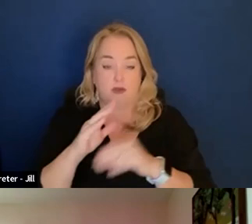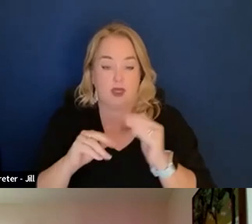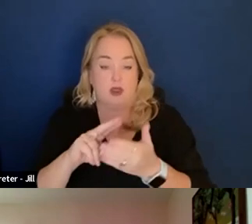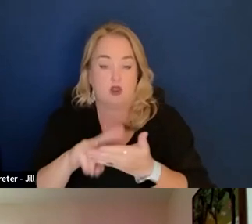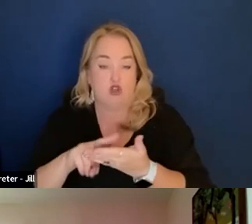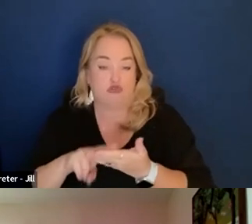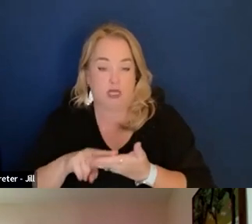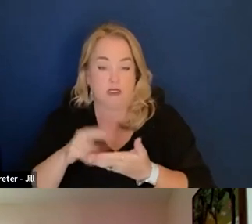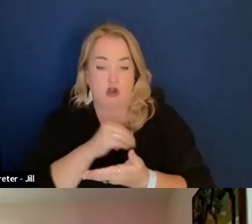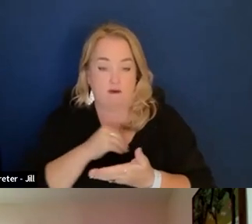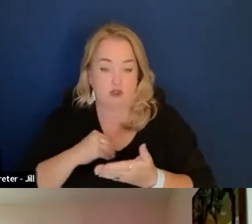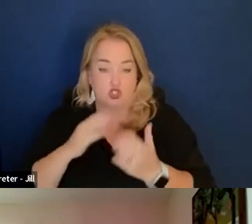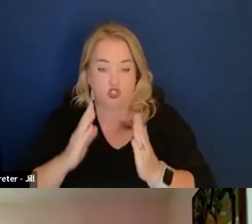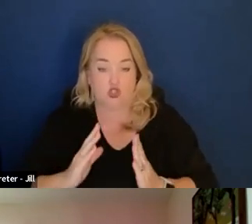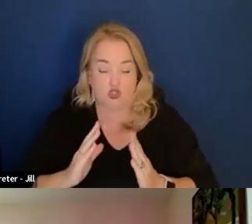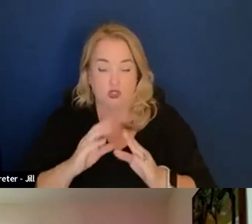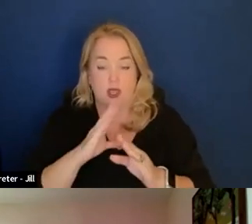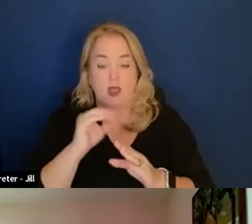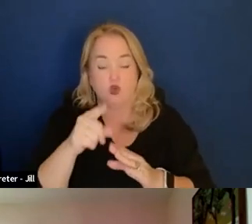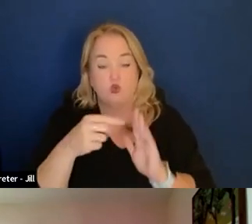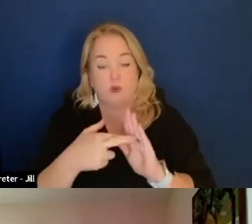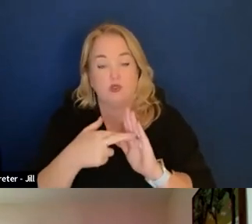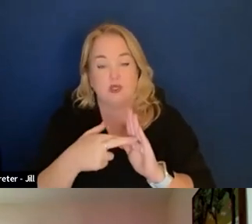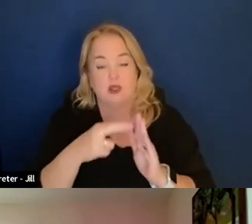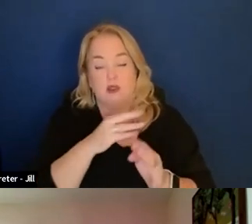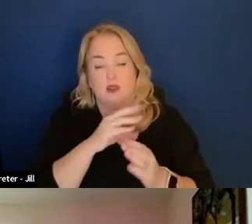and you sort of represent the contracting officer, but you actually work